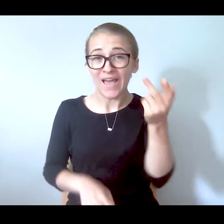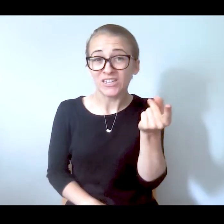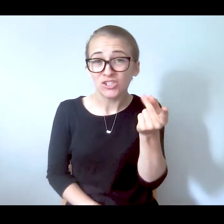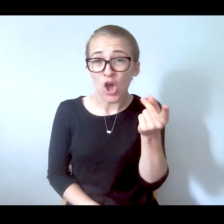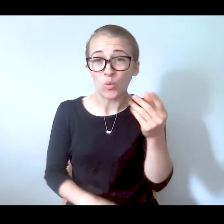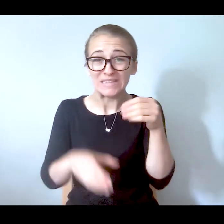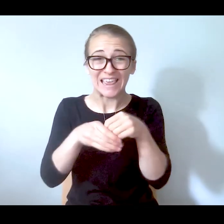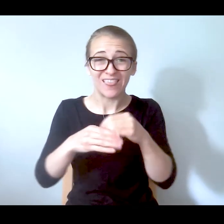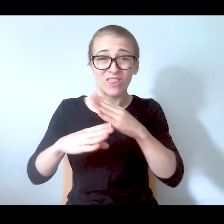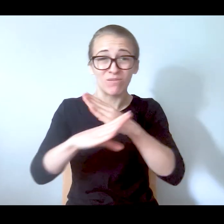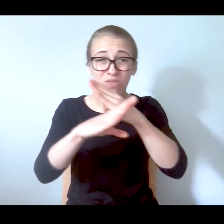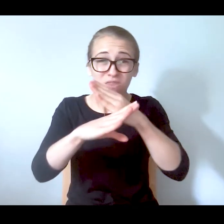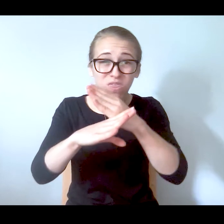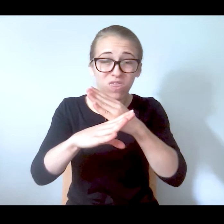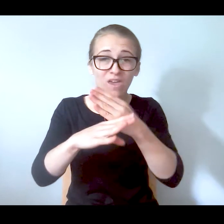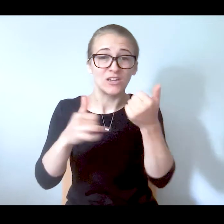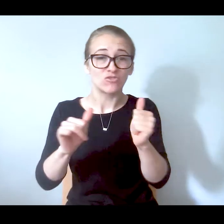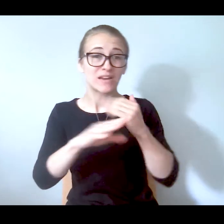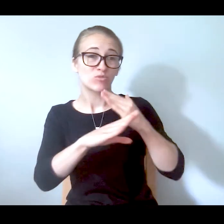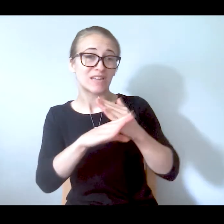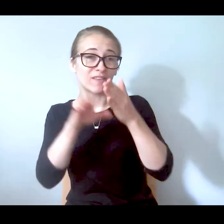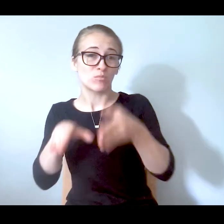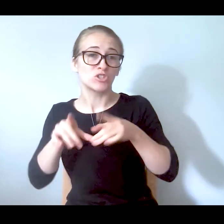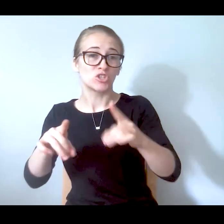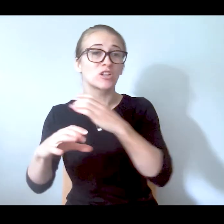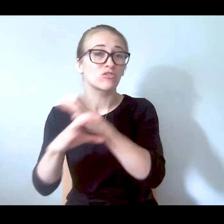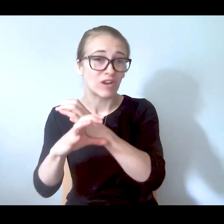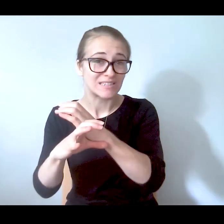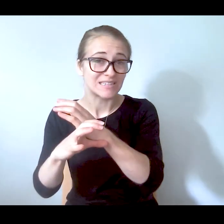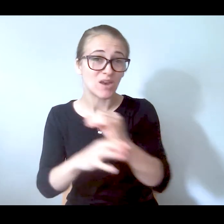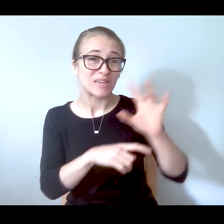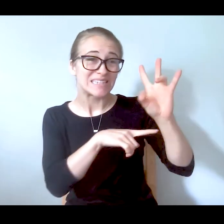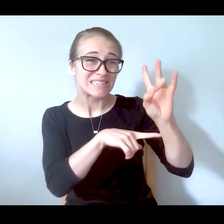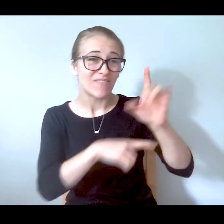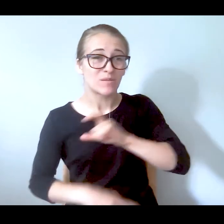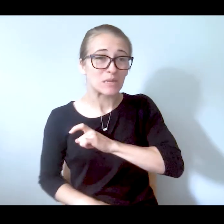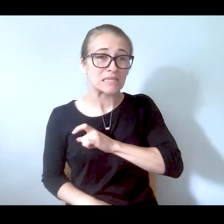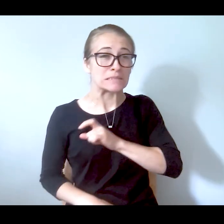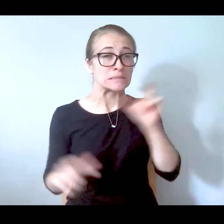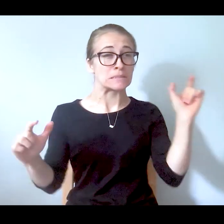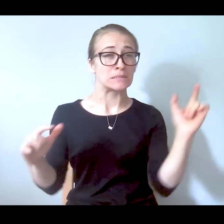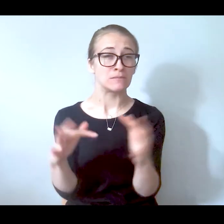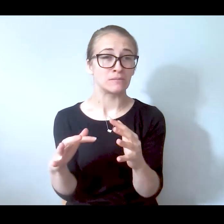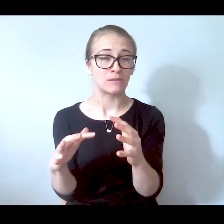person in crisis. And it was 7 police officers. And then they restrained her and they left her